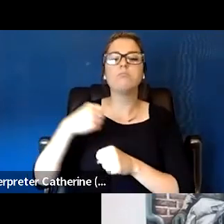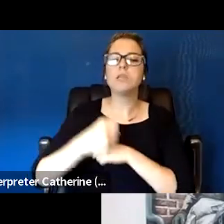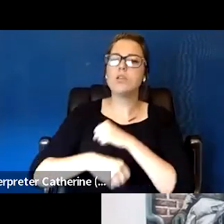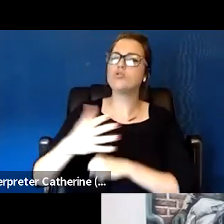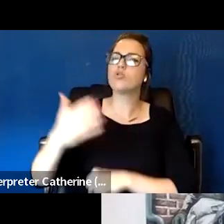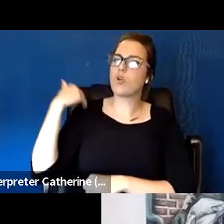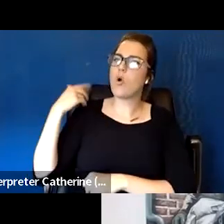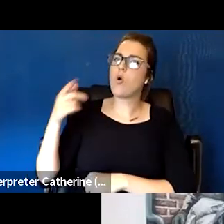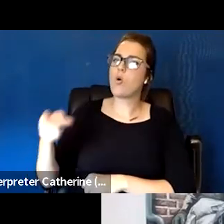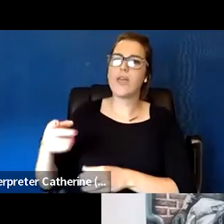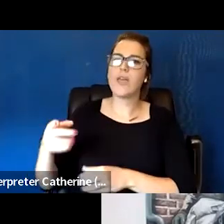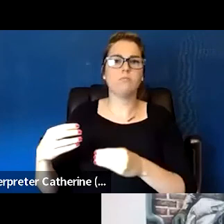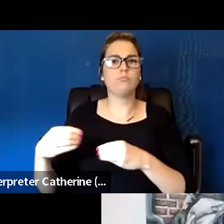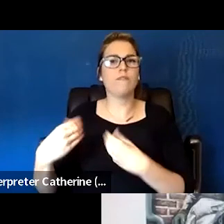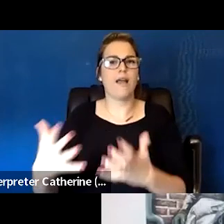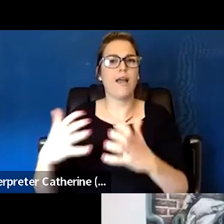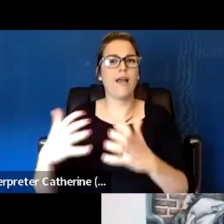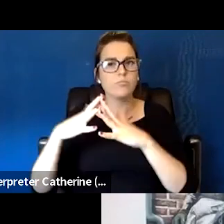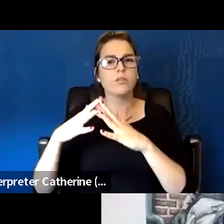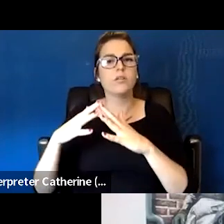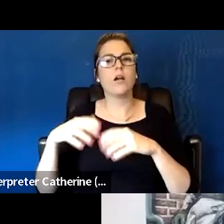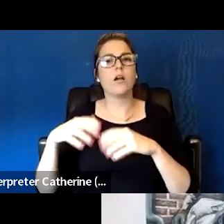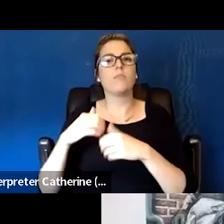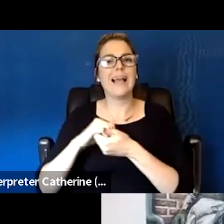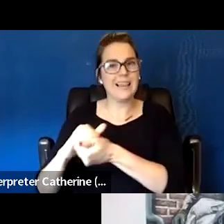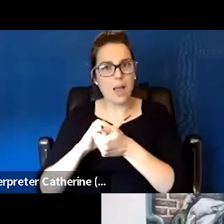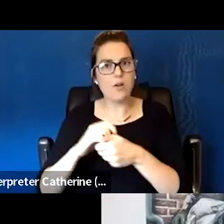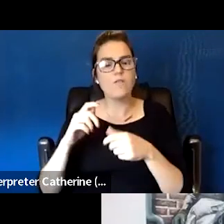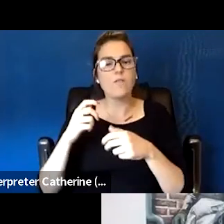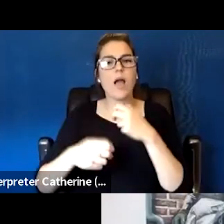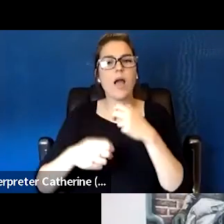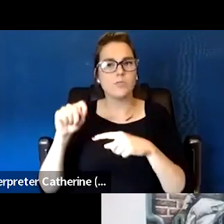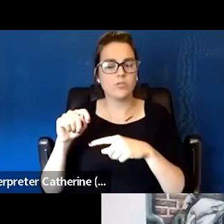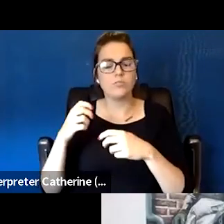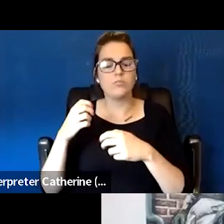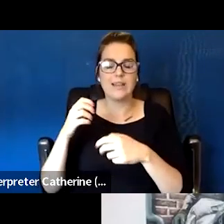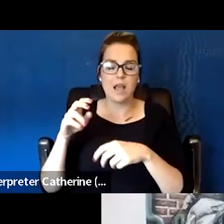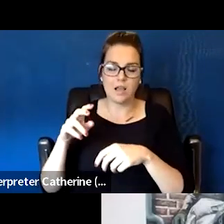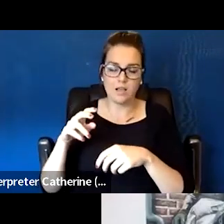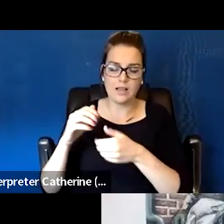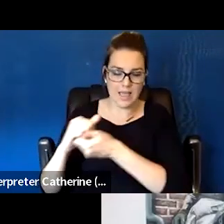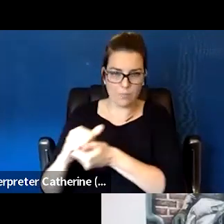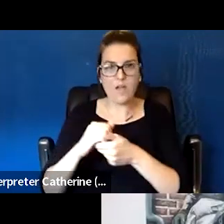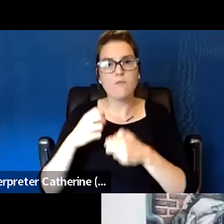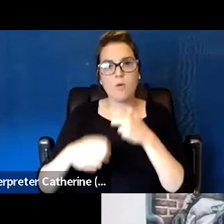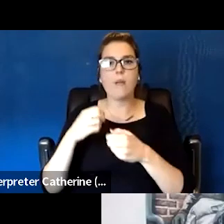There's a question about it being for kids and adults. And it has been research and expanded to working with adults.